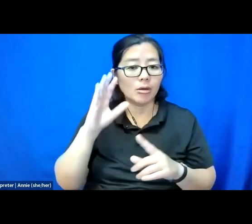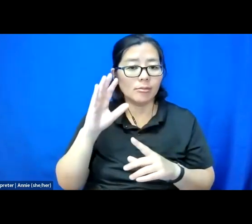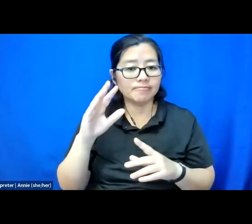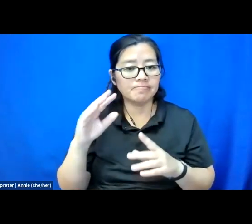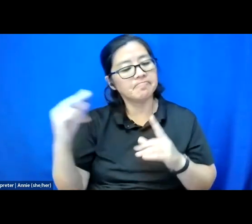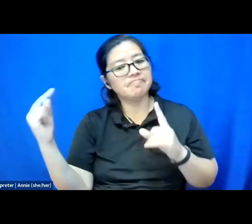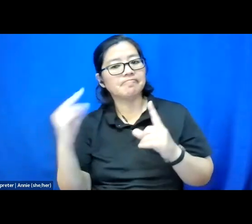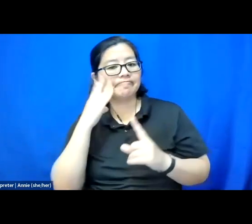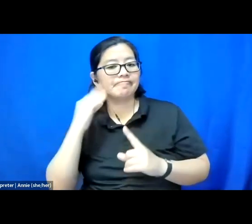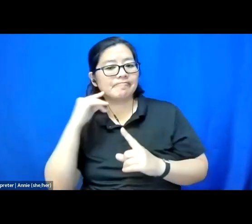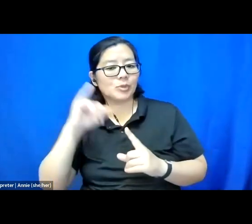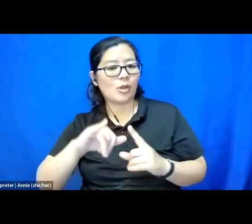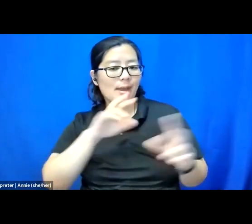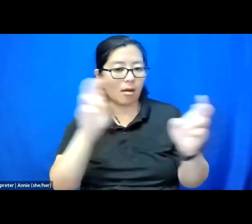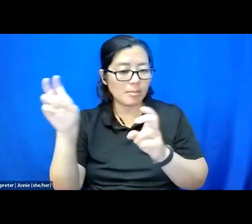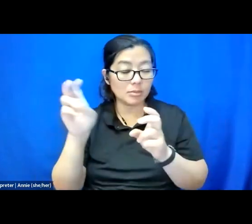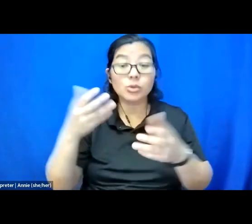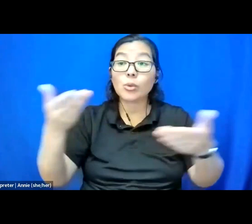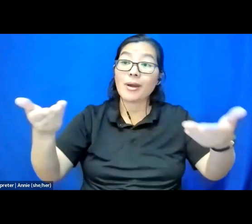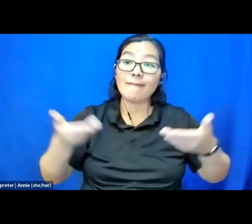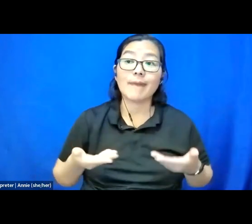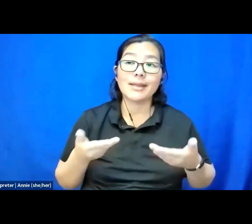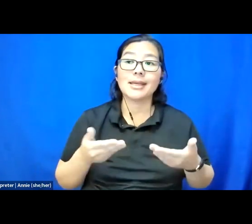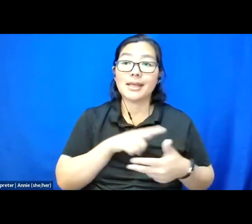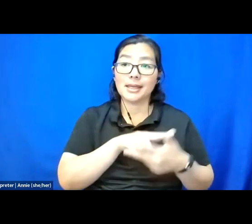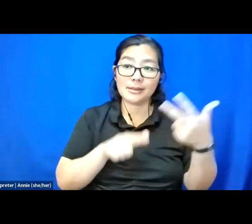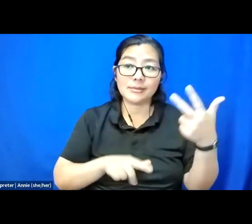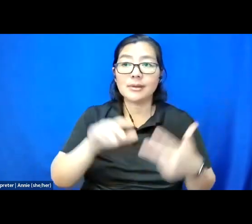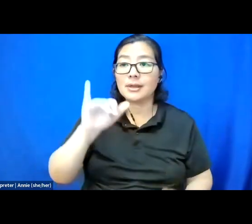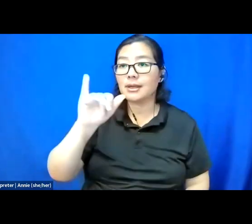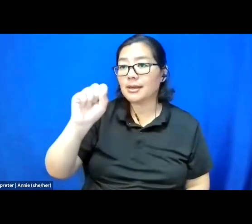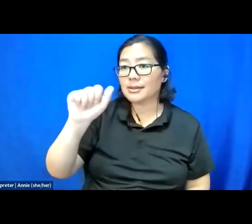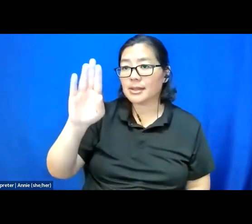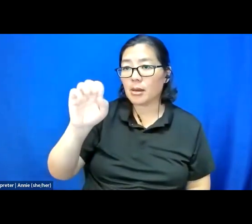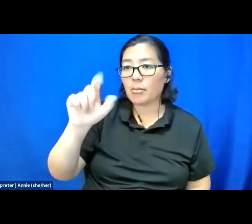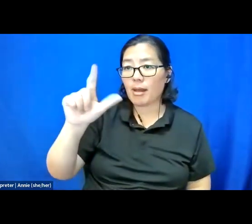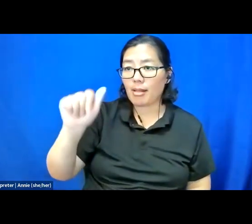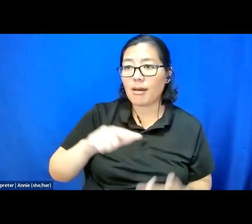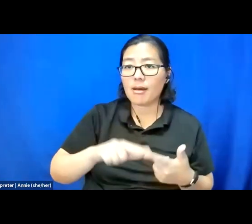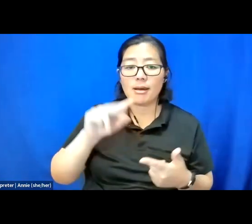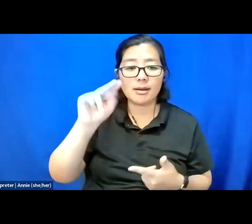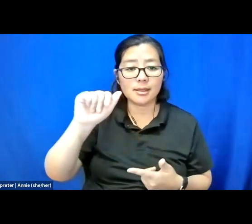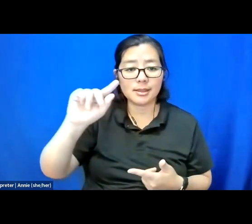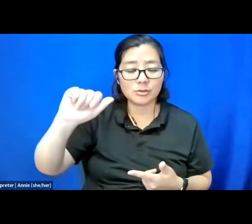And so, I want to invite in Isabella, Natasha, and Zee to join me on camera.